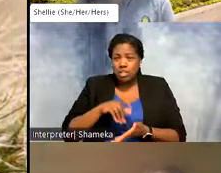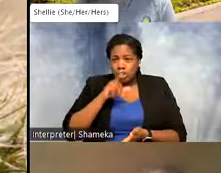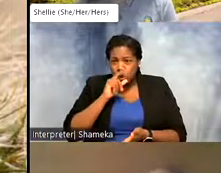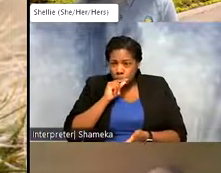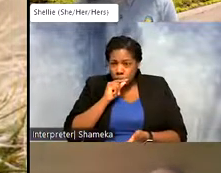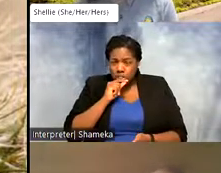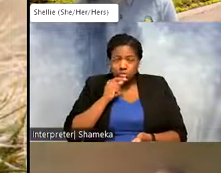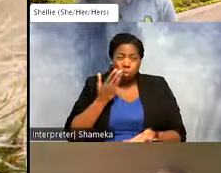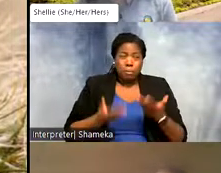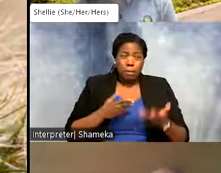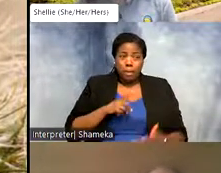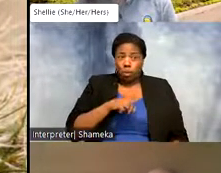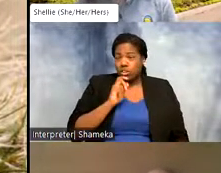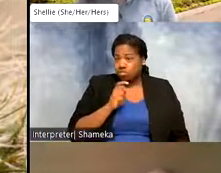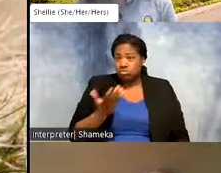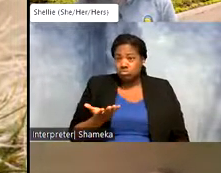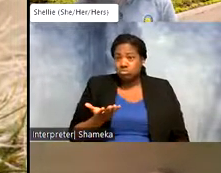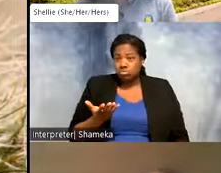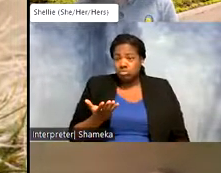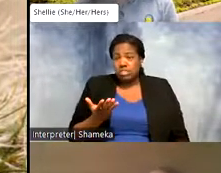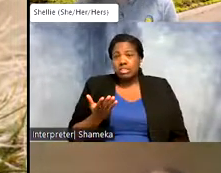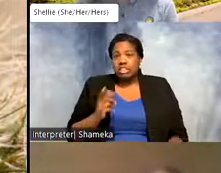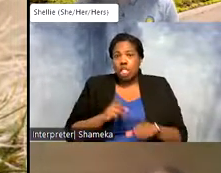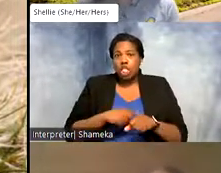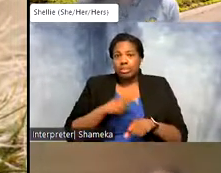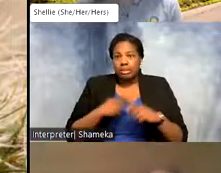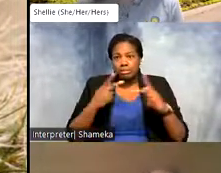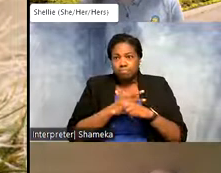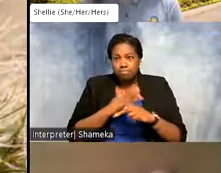only have a hundred birds, it would take a very long time to do that by hand. And so that's why